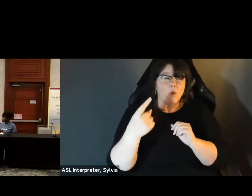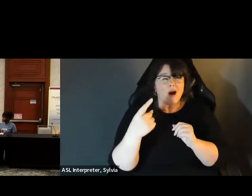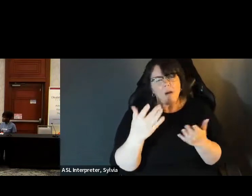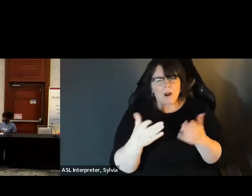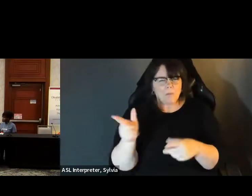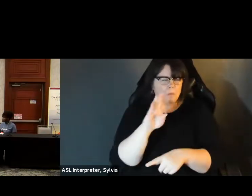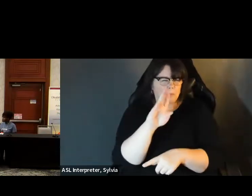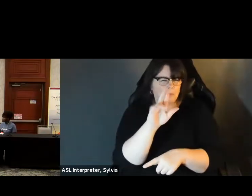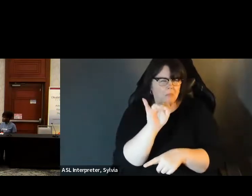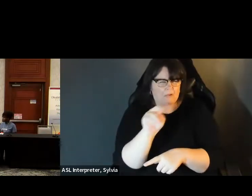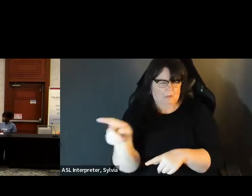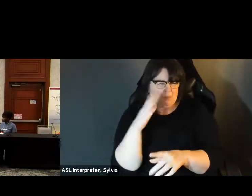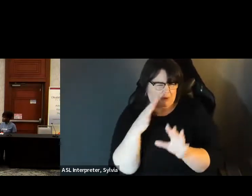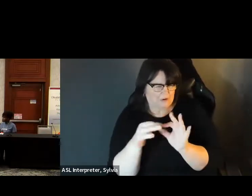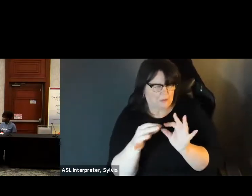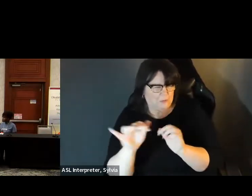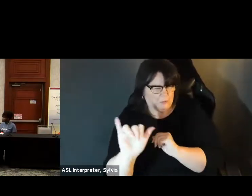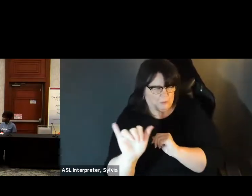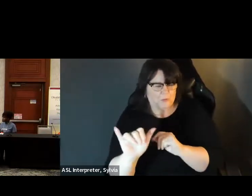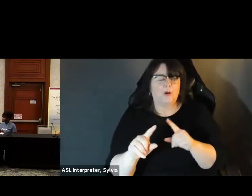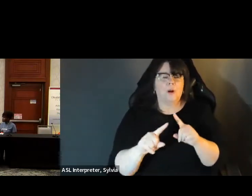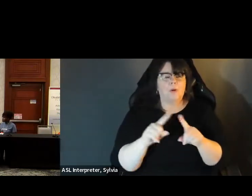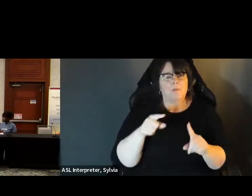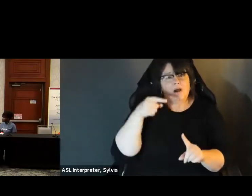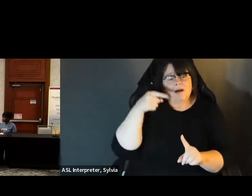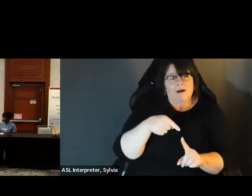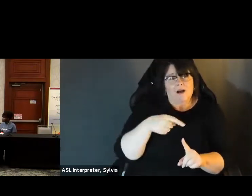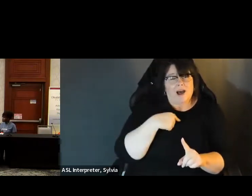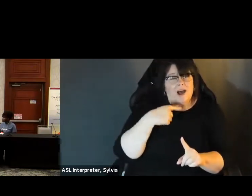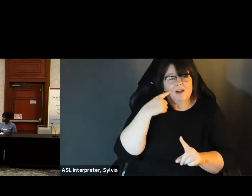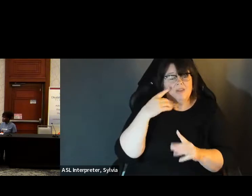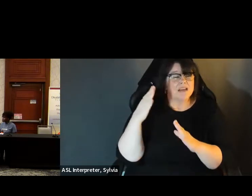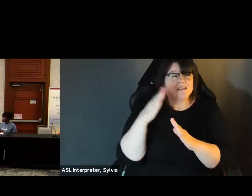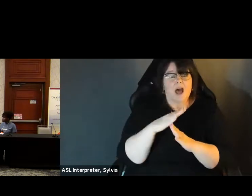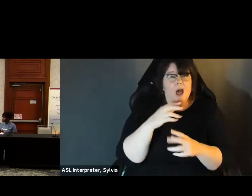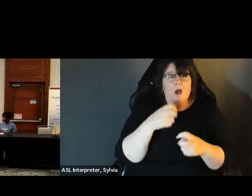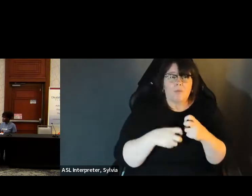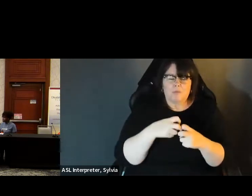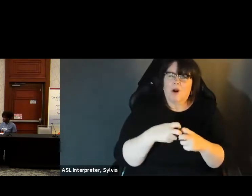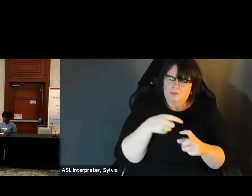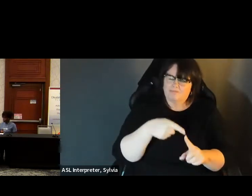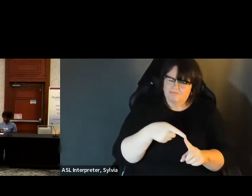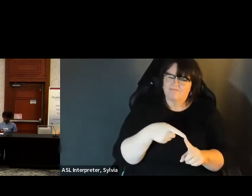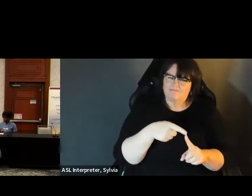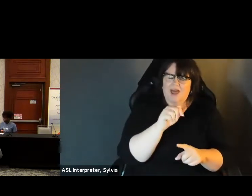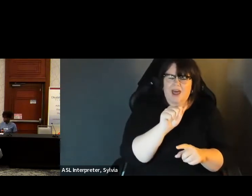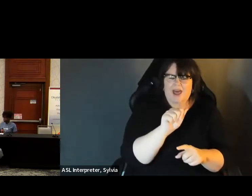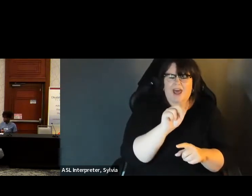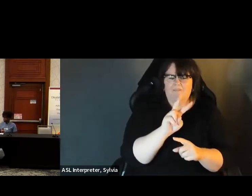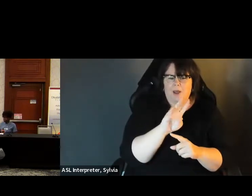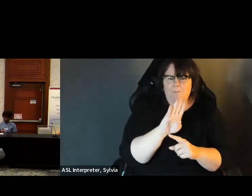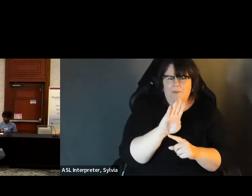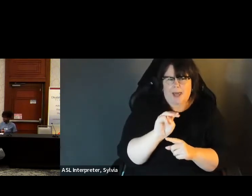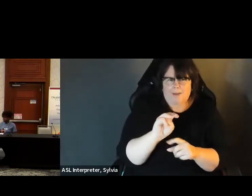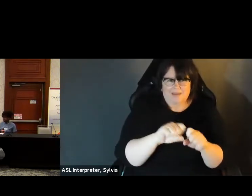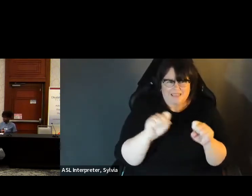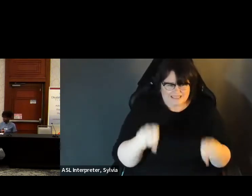But yes, there are problems with the current Avb. A Vbm system where you have to sign about the envelope.